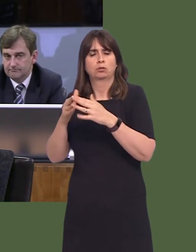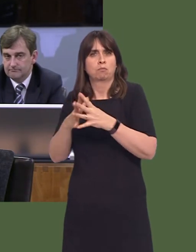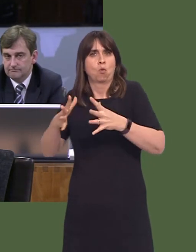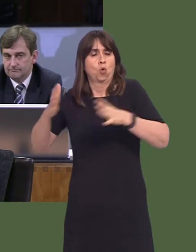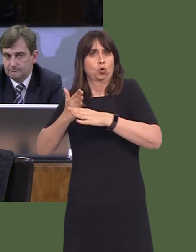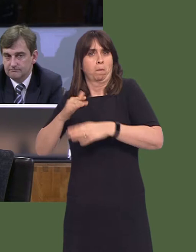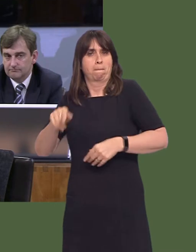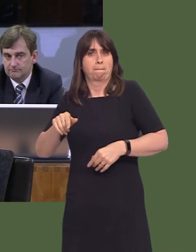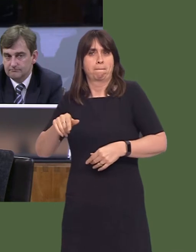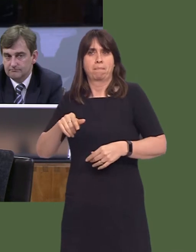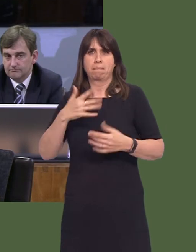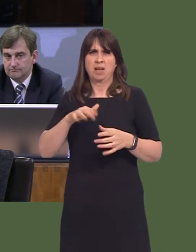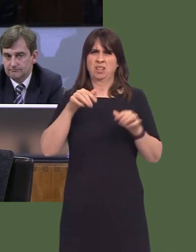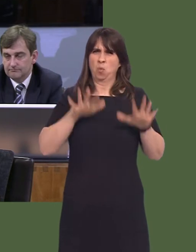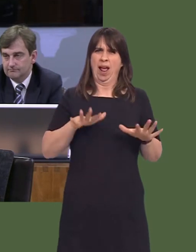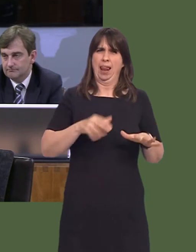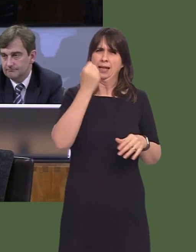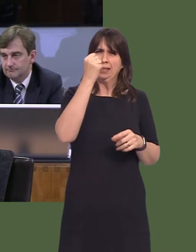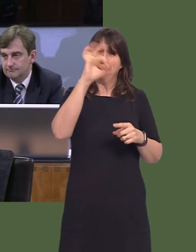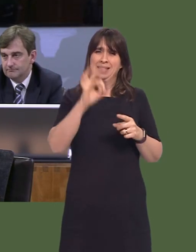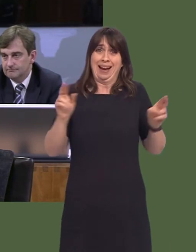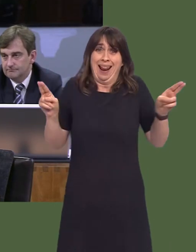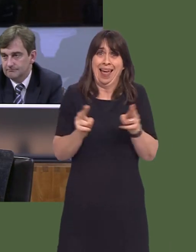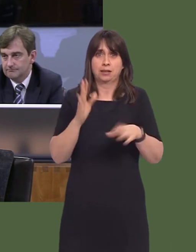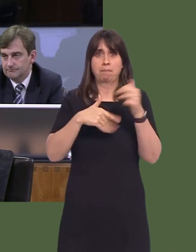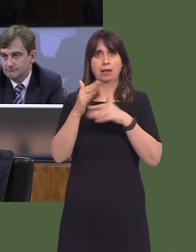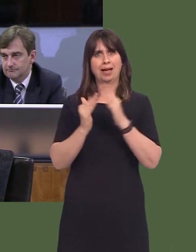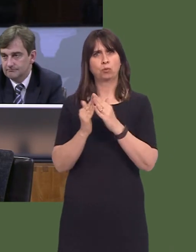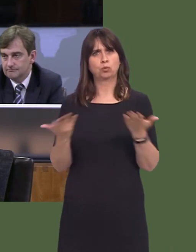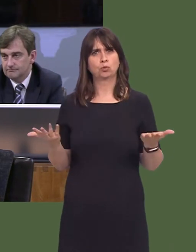reduction in house building in Wales. Now, if you have lower wages then you've got low